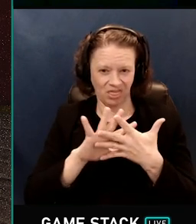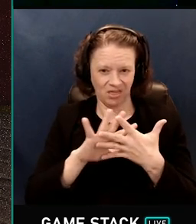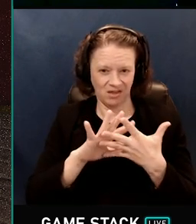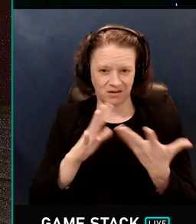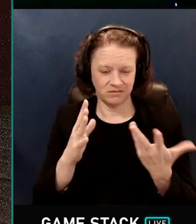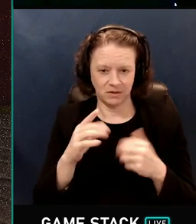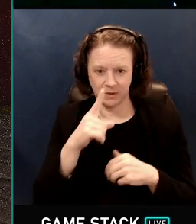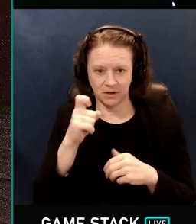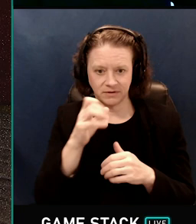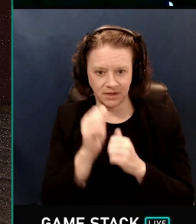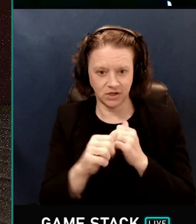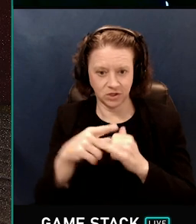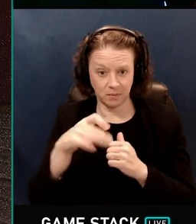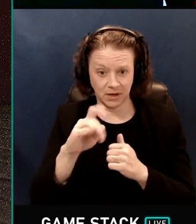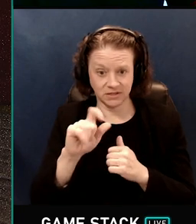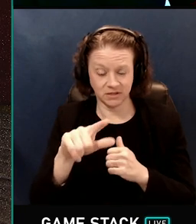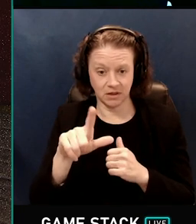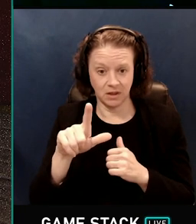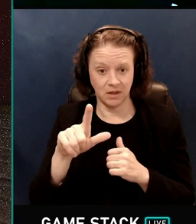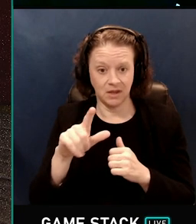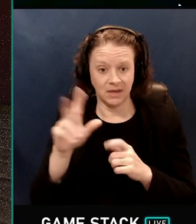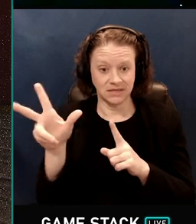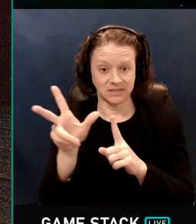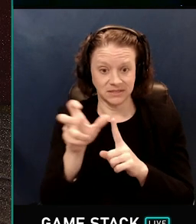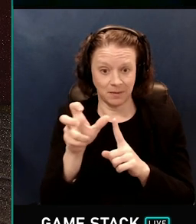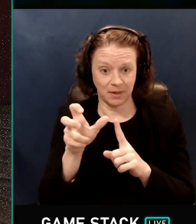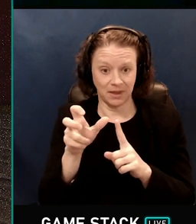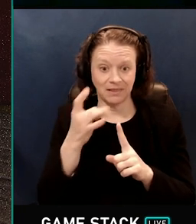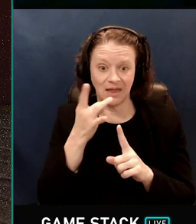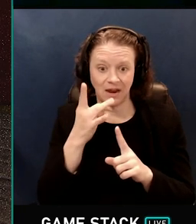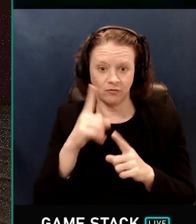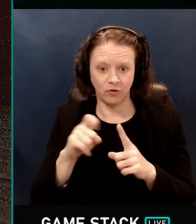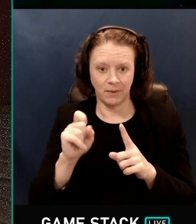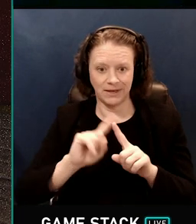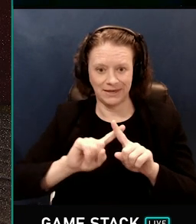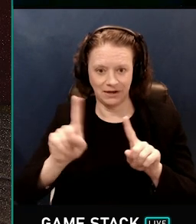because each pixel is sampling light from a different random direction to its neighbors.